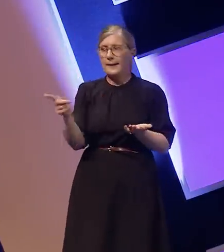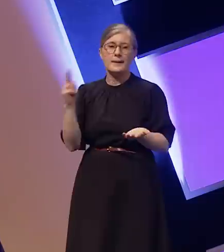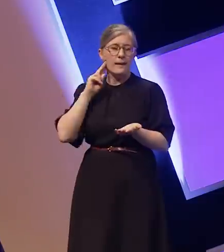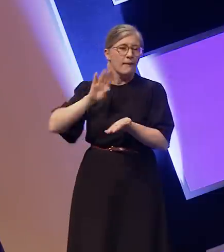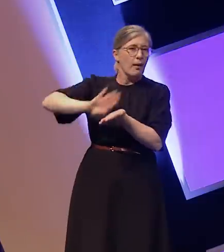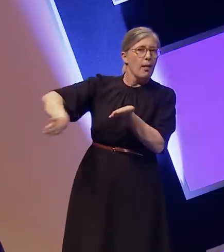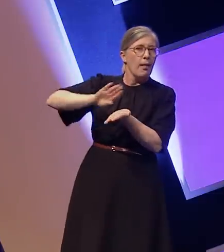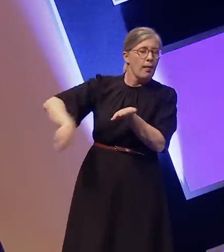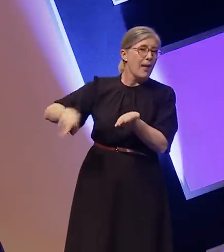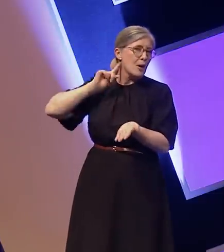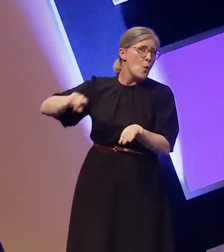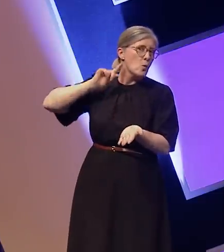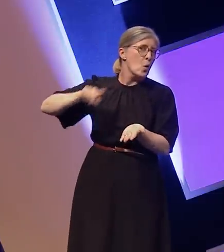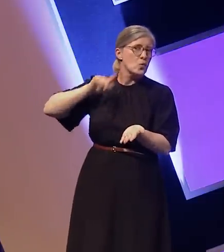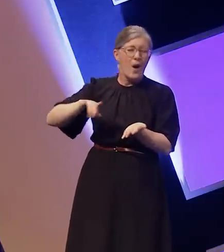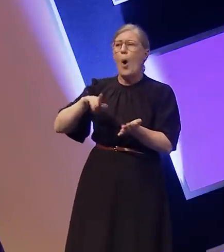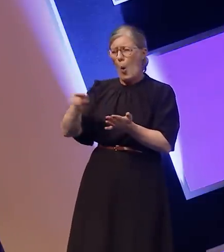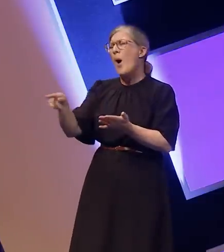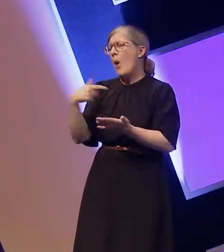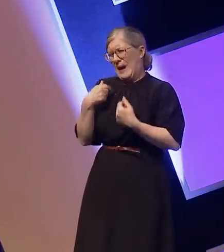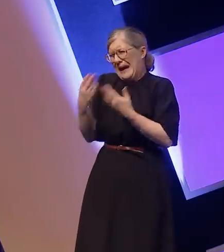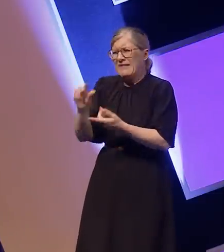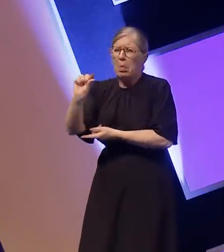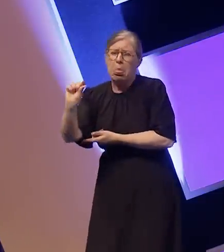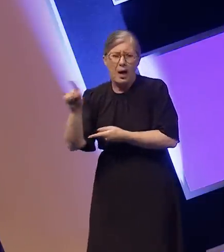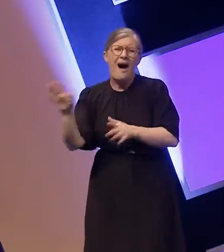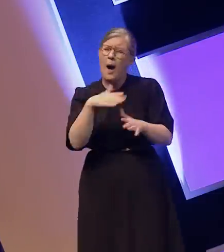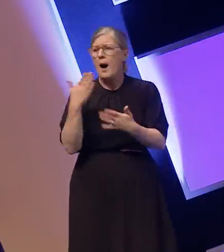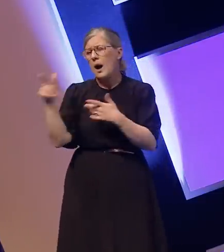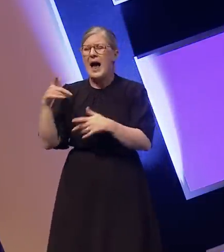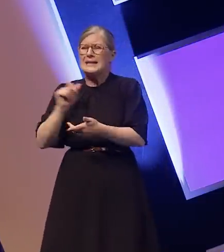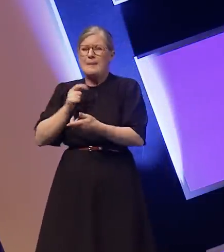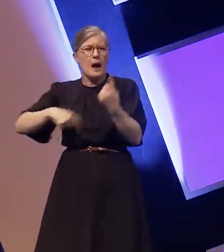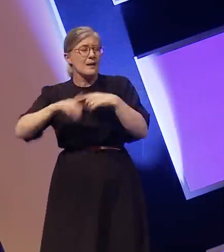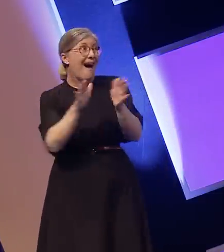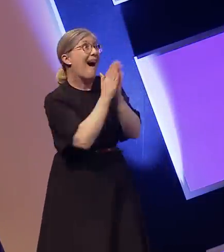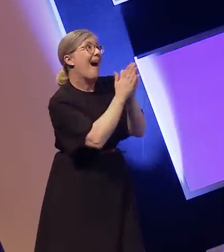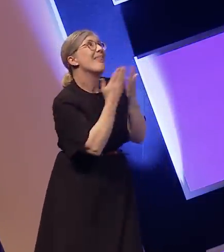to be grateful for the bare minimum. So to all the channels still subtitling less than 100 %,